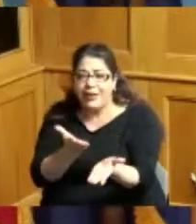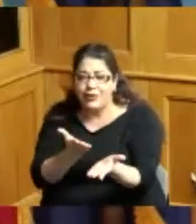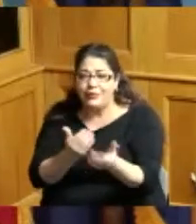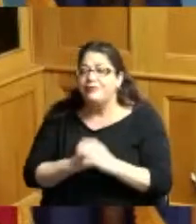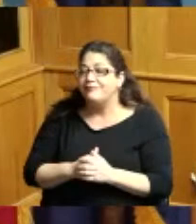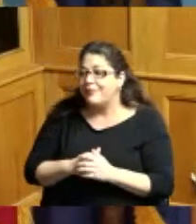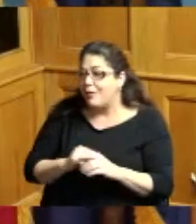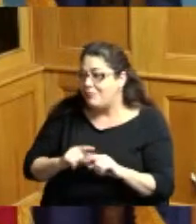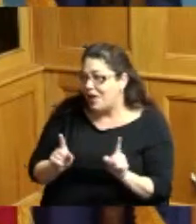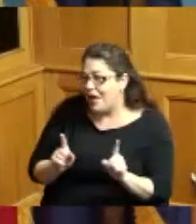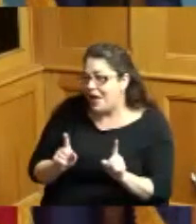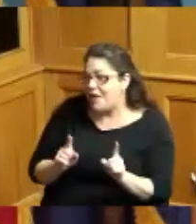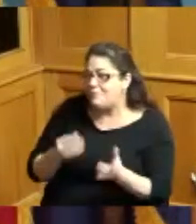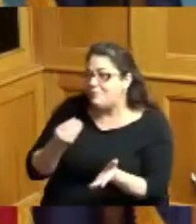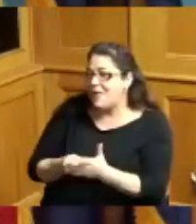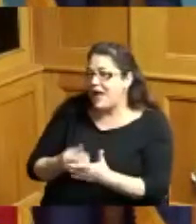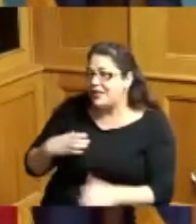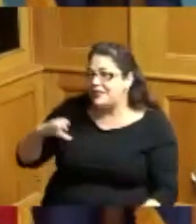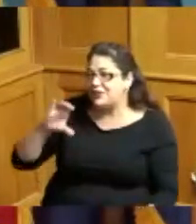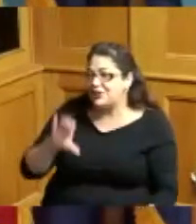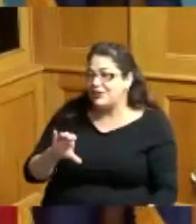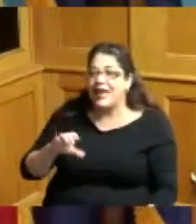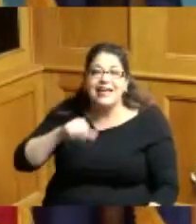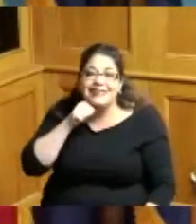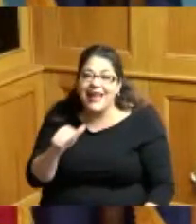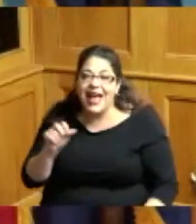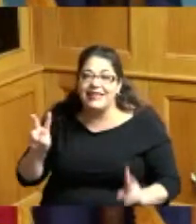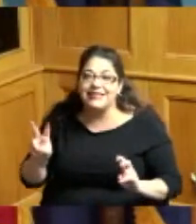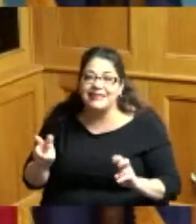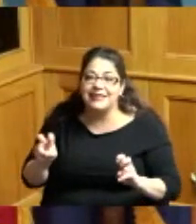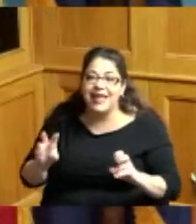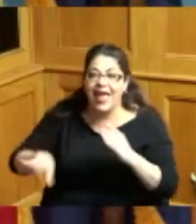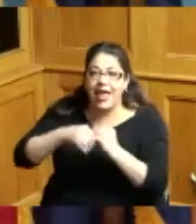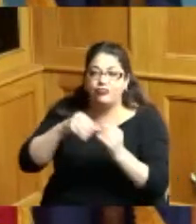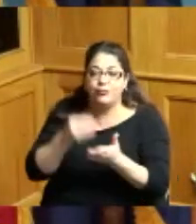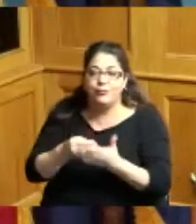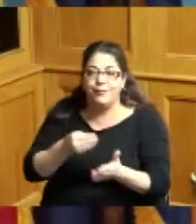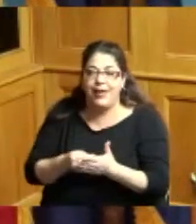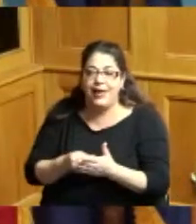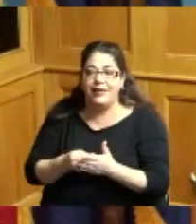don't want to spend the money this is not extra money we're spending these people would be paid